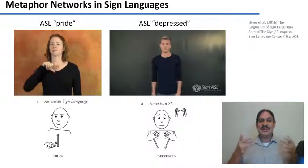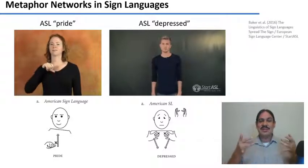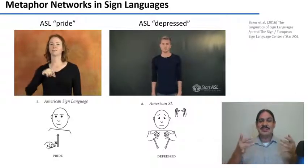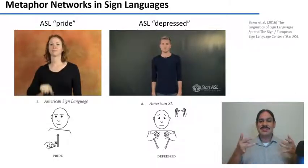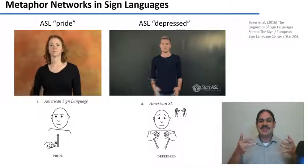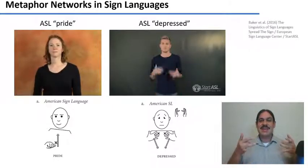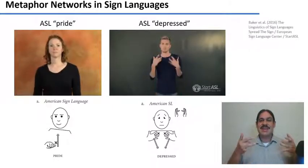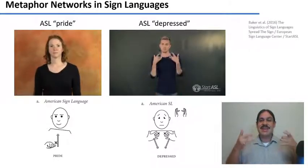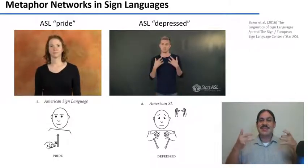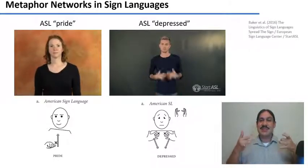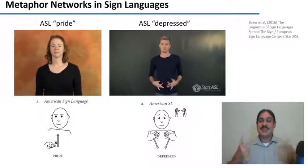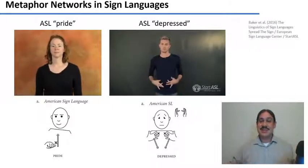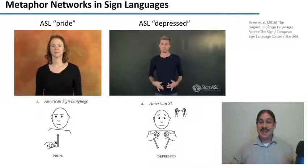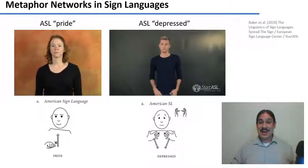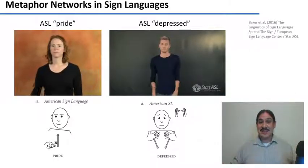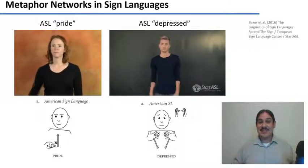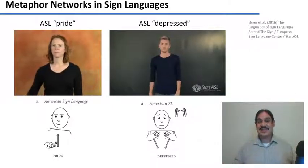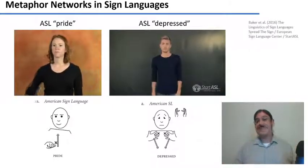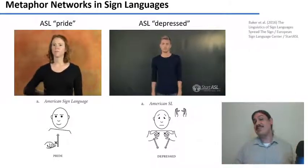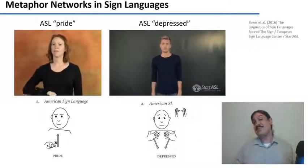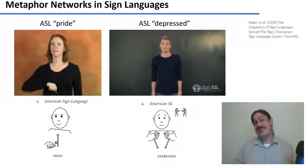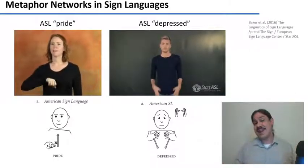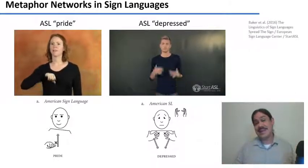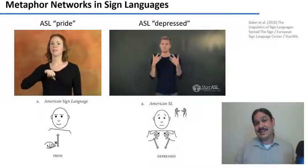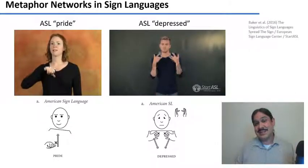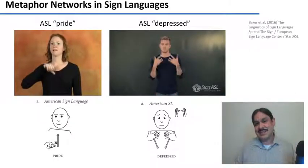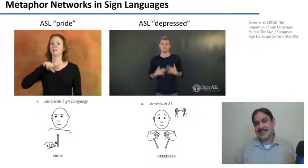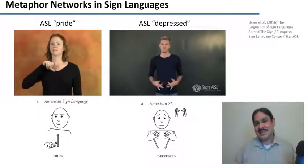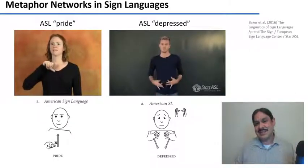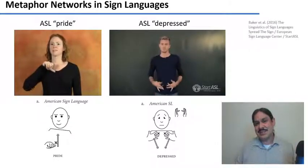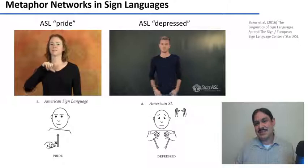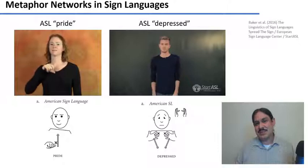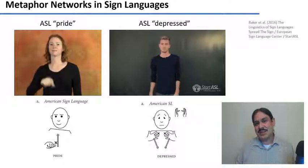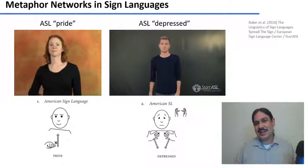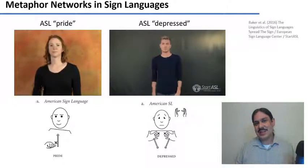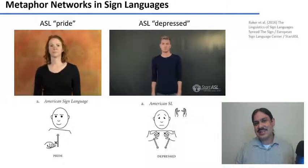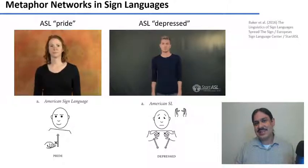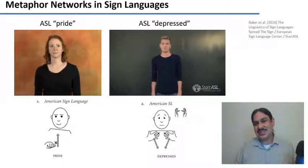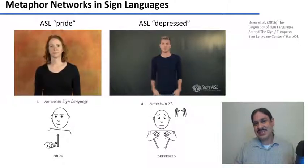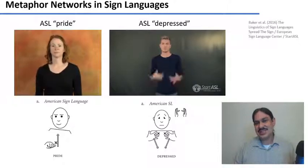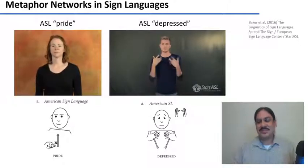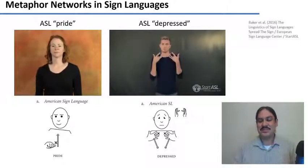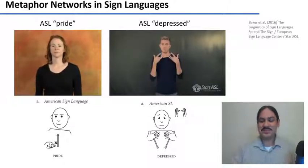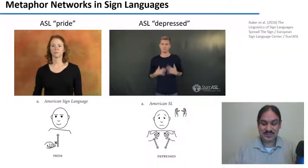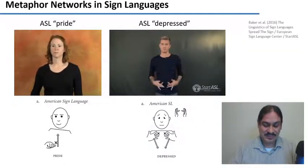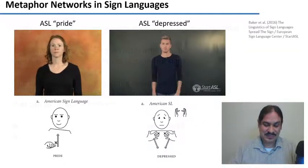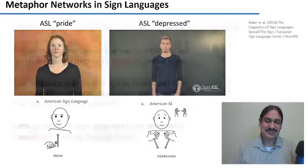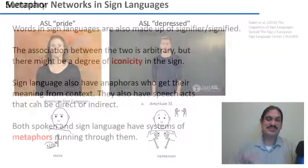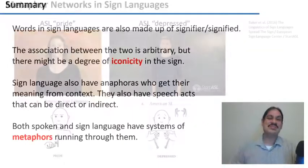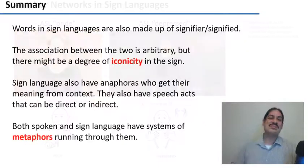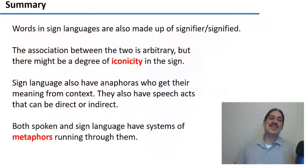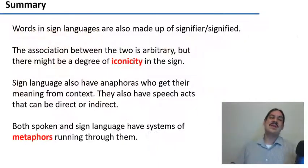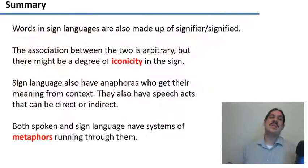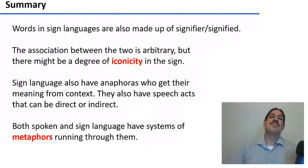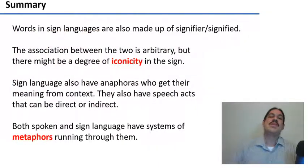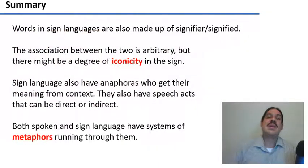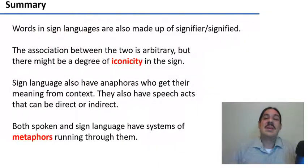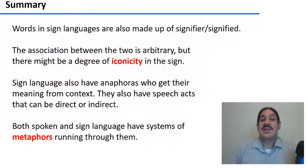in summary, the words in sign languages are also made up of signifiers and signified